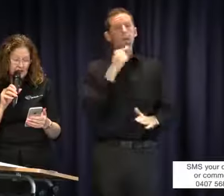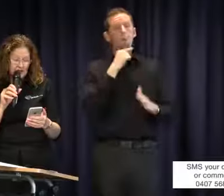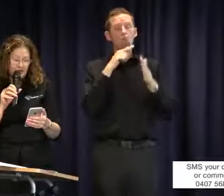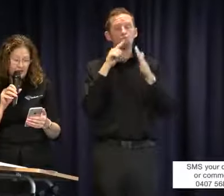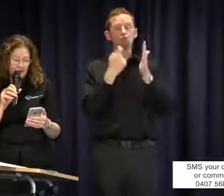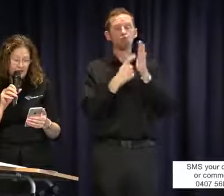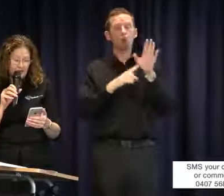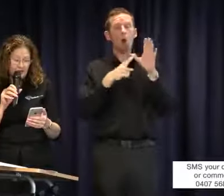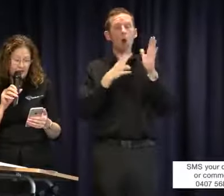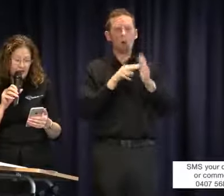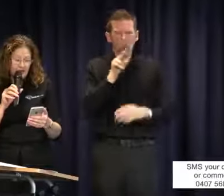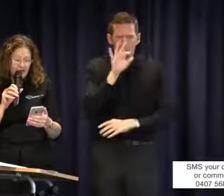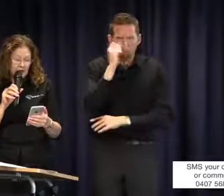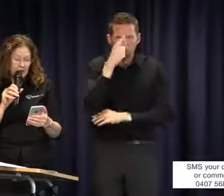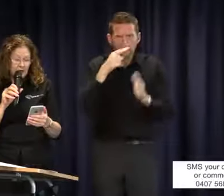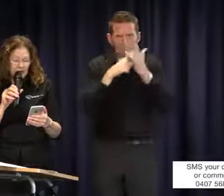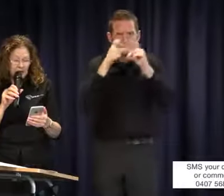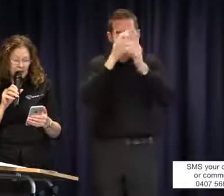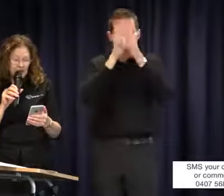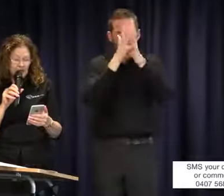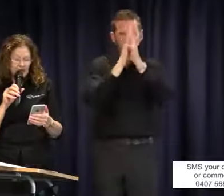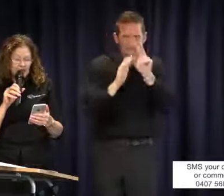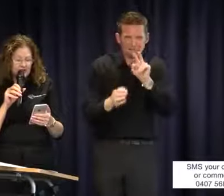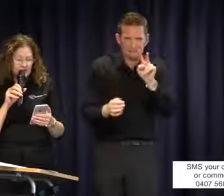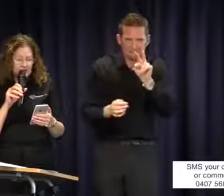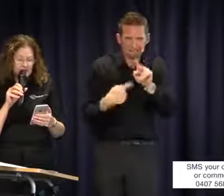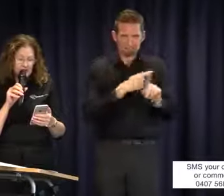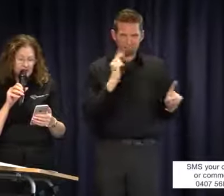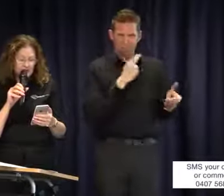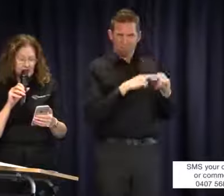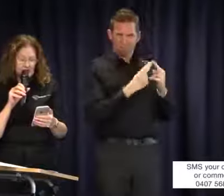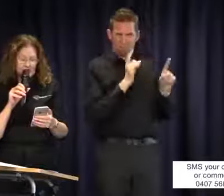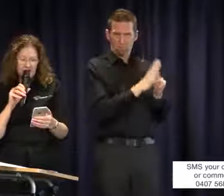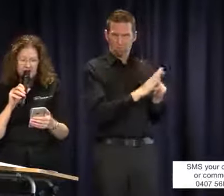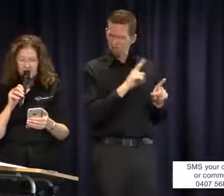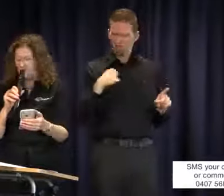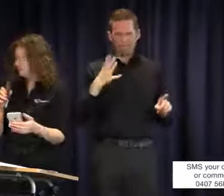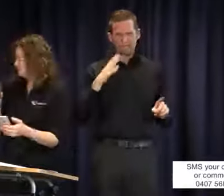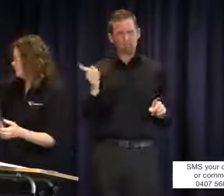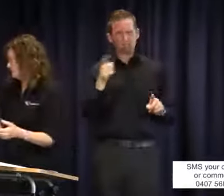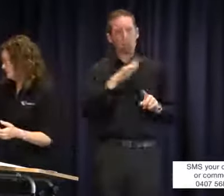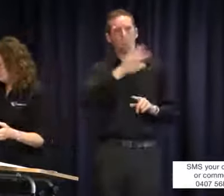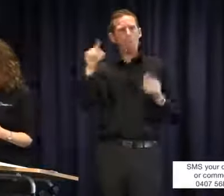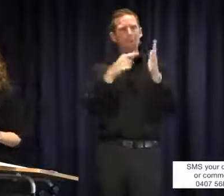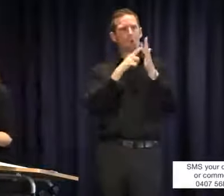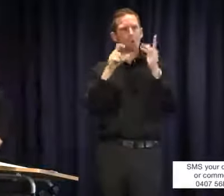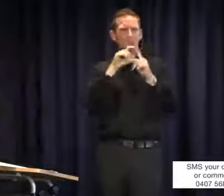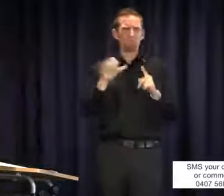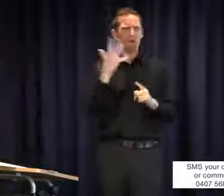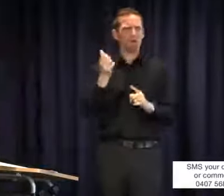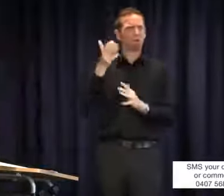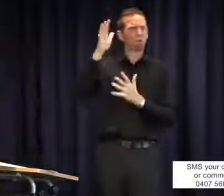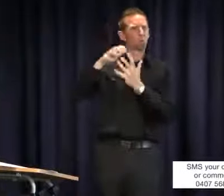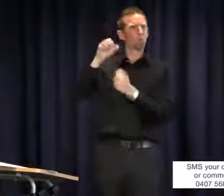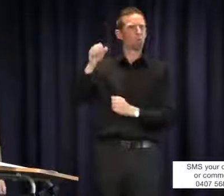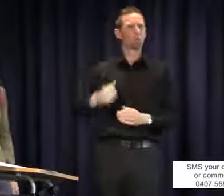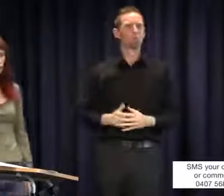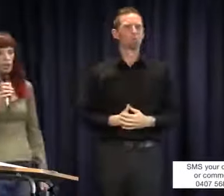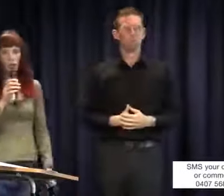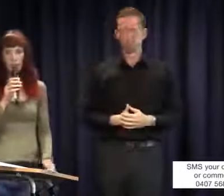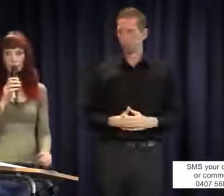on his final year. We need all teachers of the deaf with Auslan qualifications.